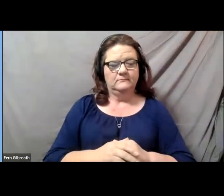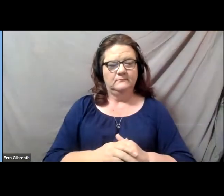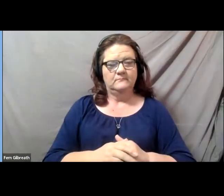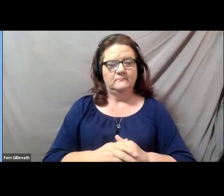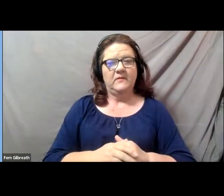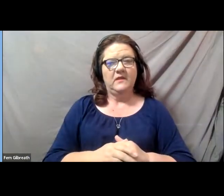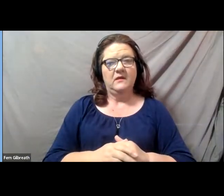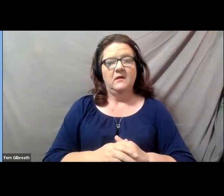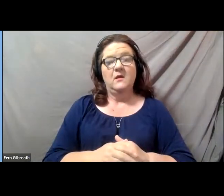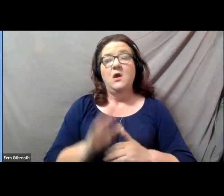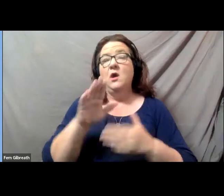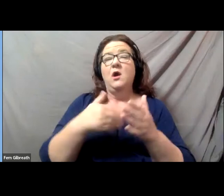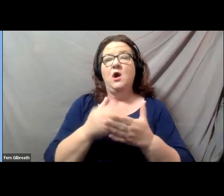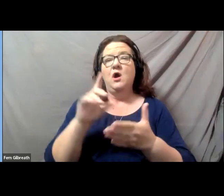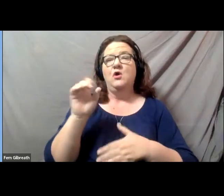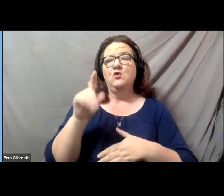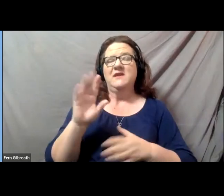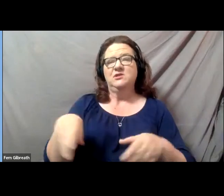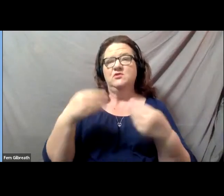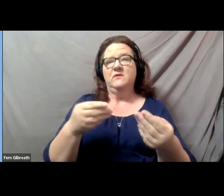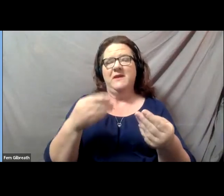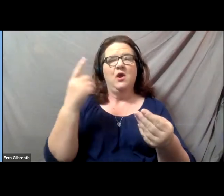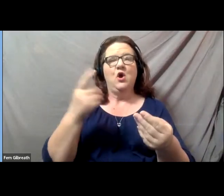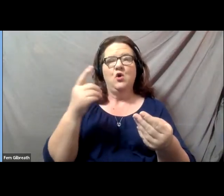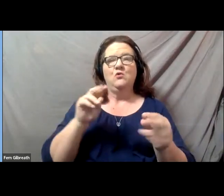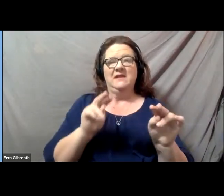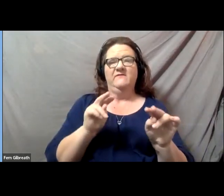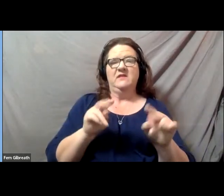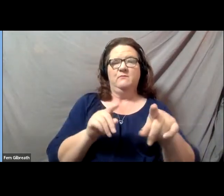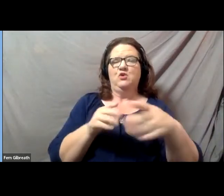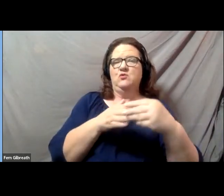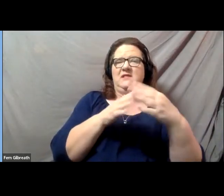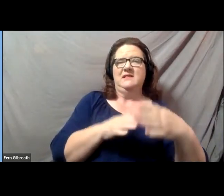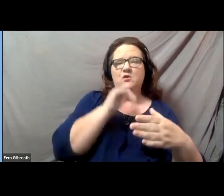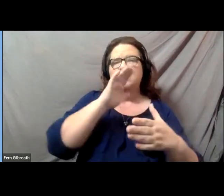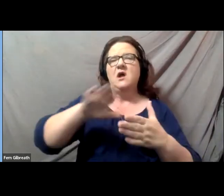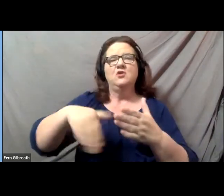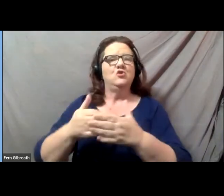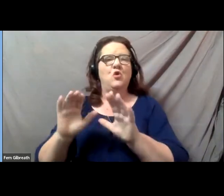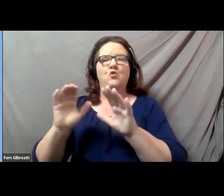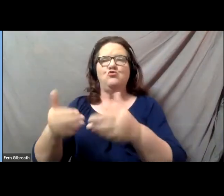Questions you submit will only be visible to the webinar leaders, not to the entire group of participants.